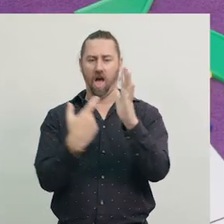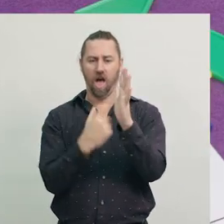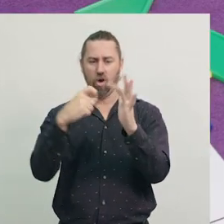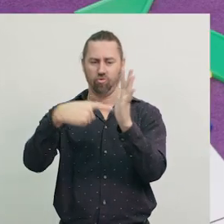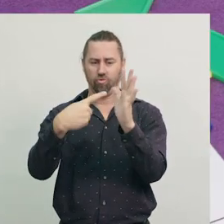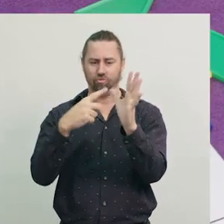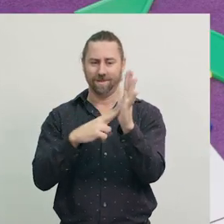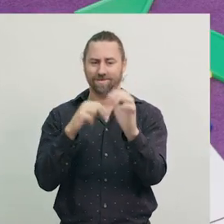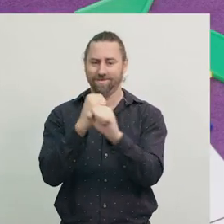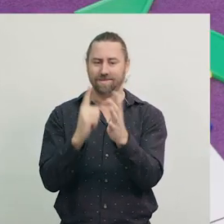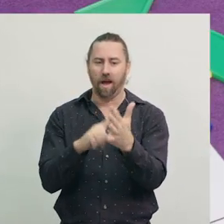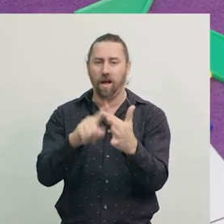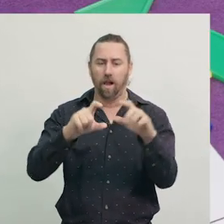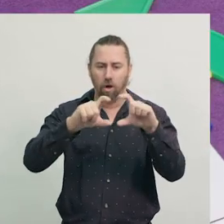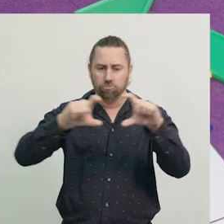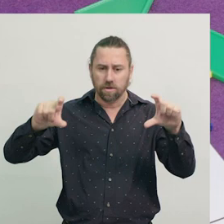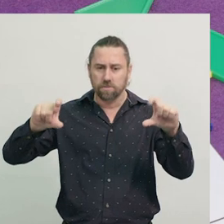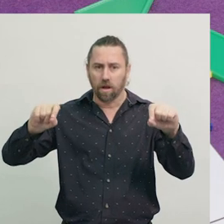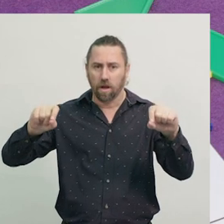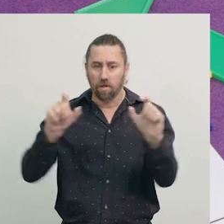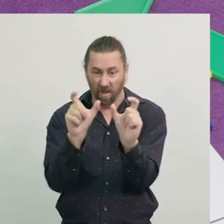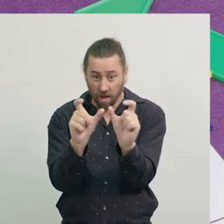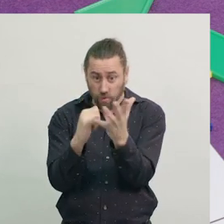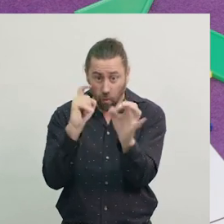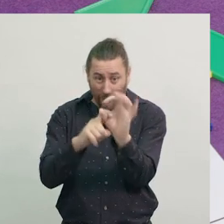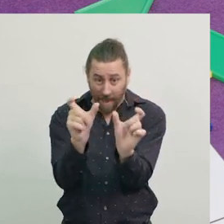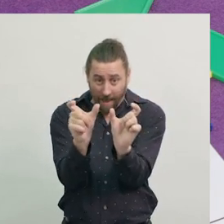to make a rectangle. I'll put those two beside each other,